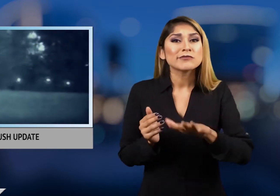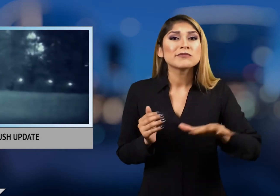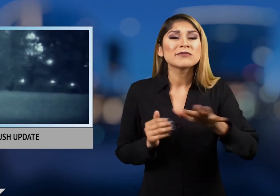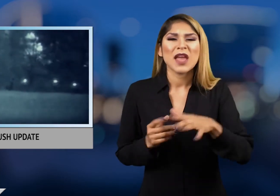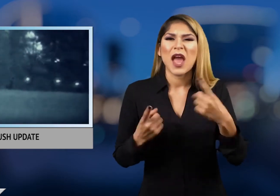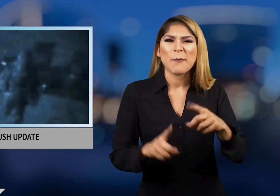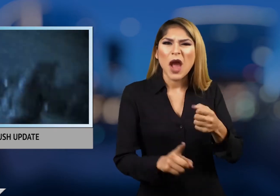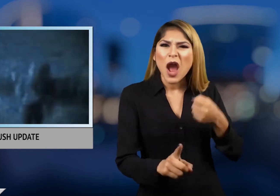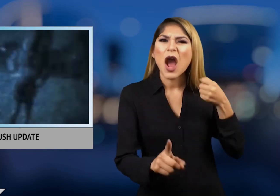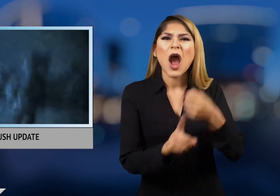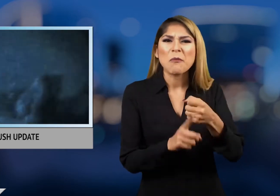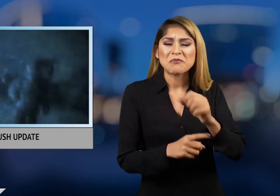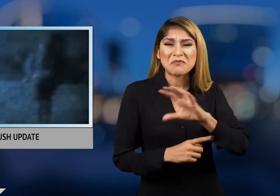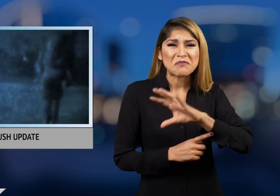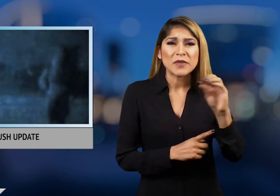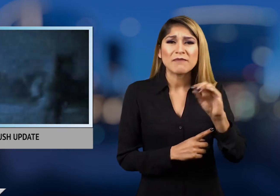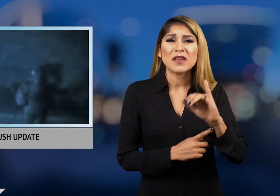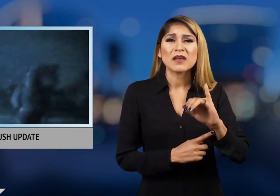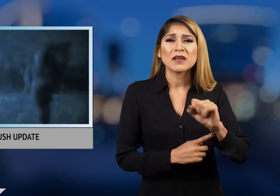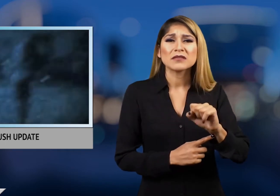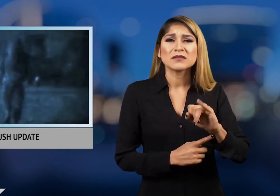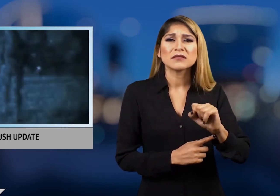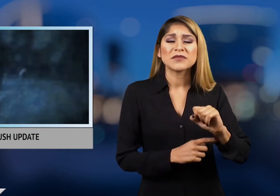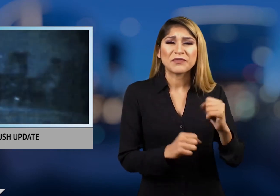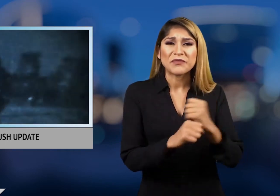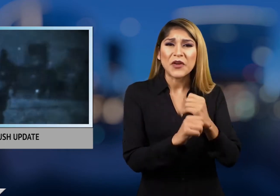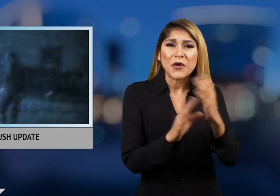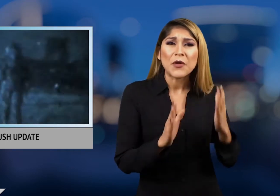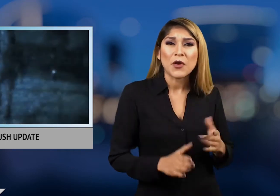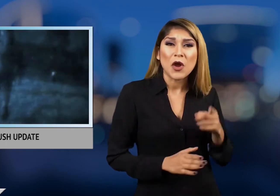operating in the area when it was attacked by 50 ISIS